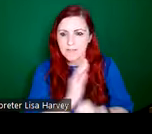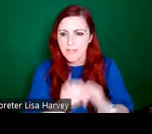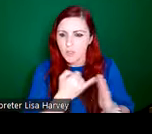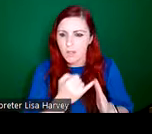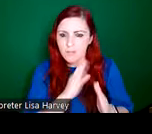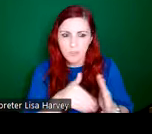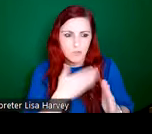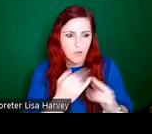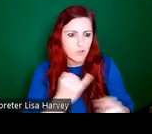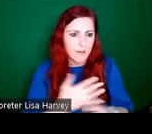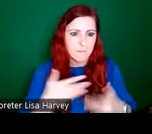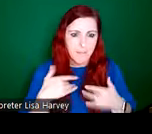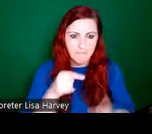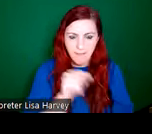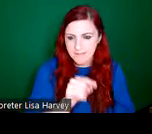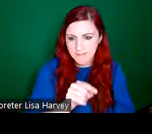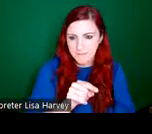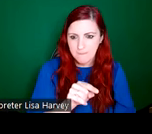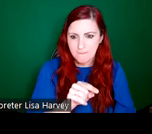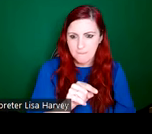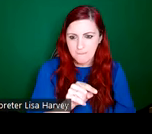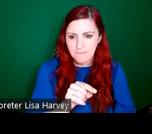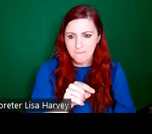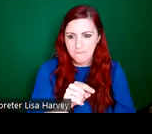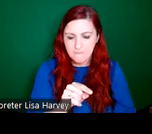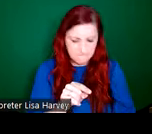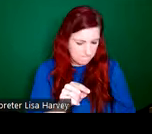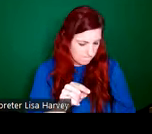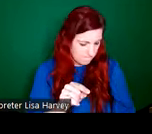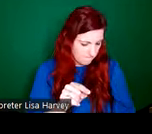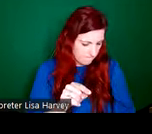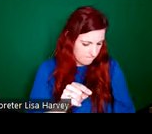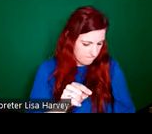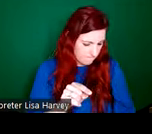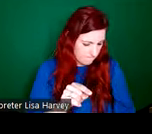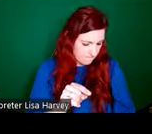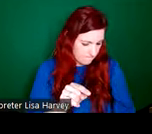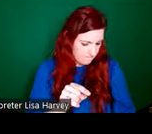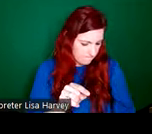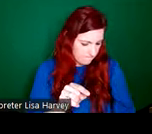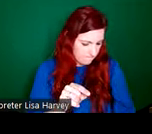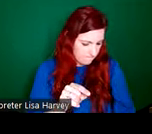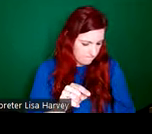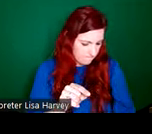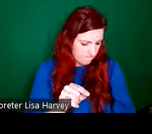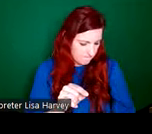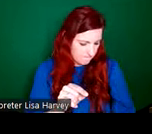Belfast. Unlike her colleagues, Catherine O'Brien, Michael Healy, who were